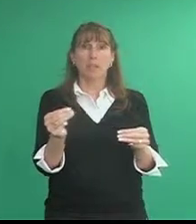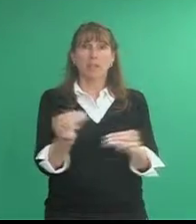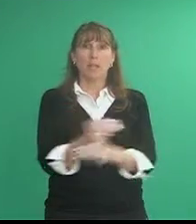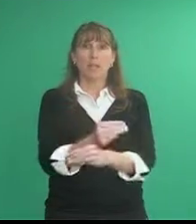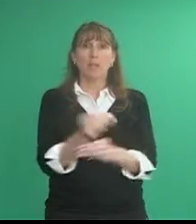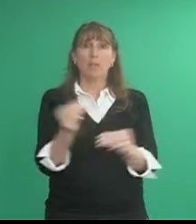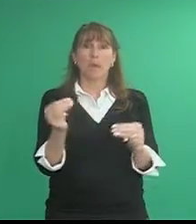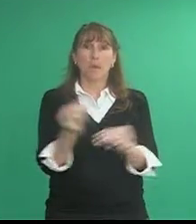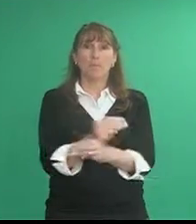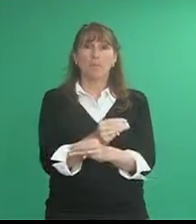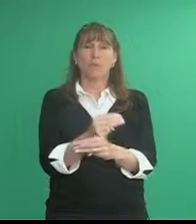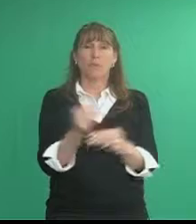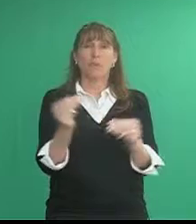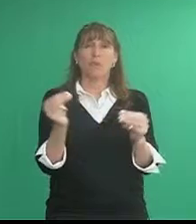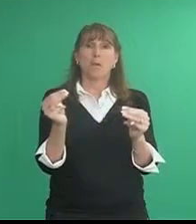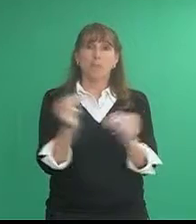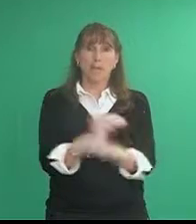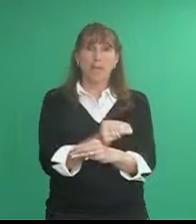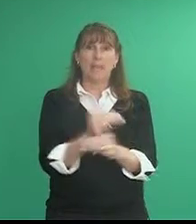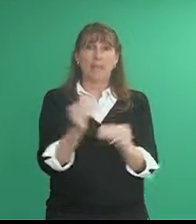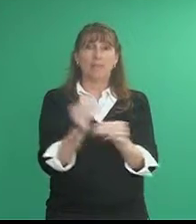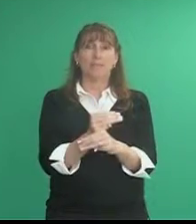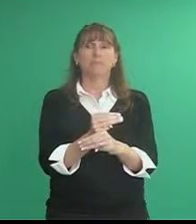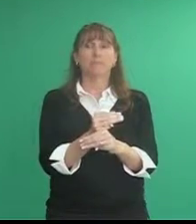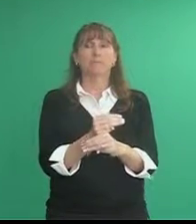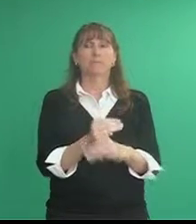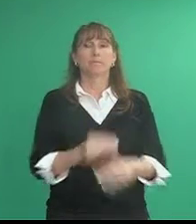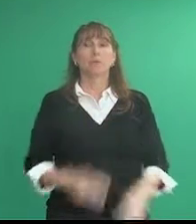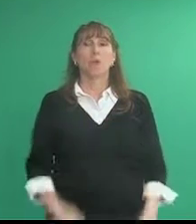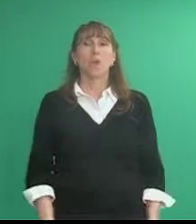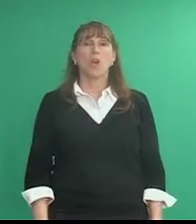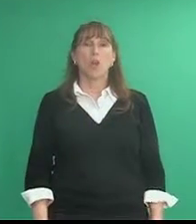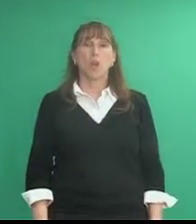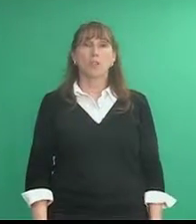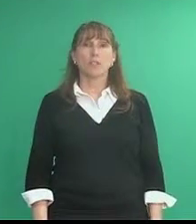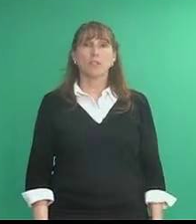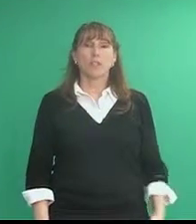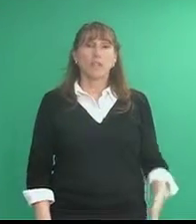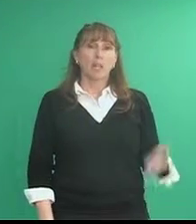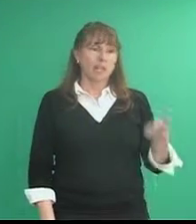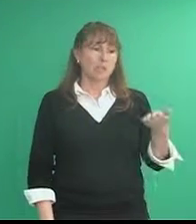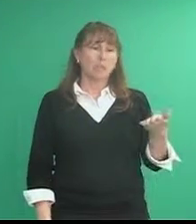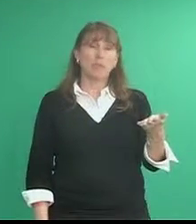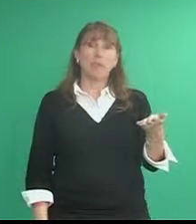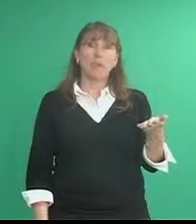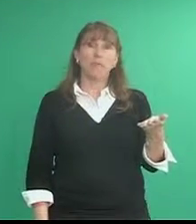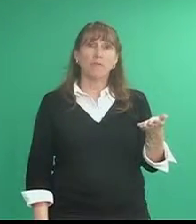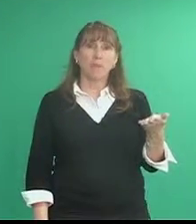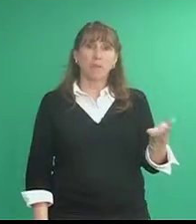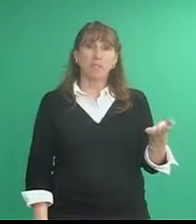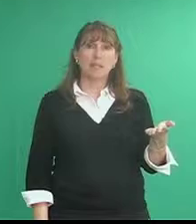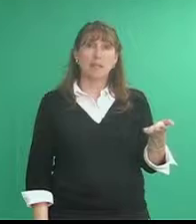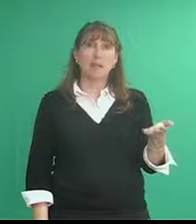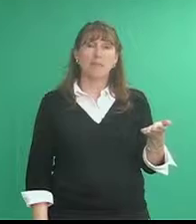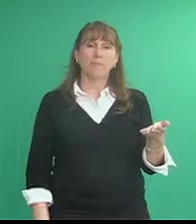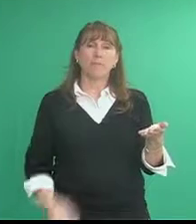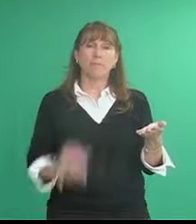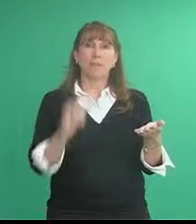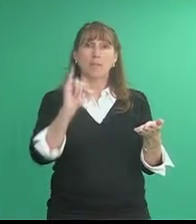and you go back and forth math art it's with the palm base hand palm faces up